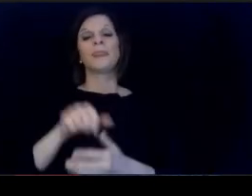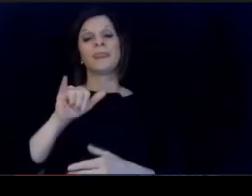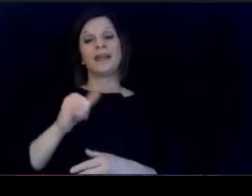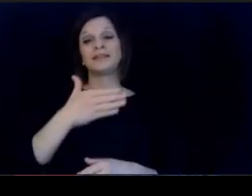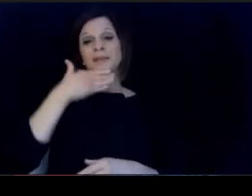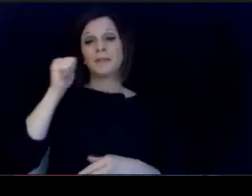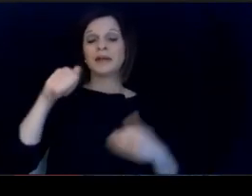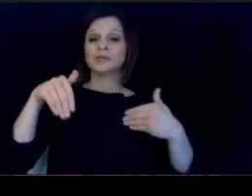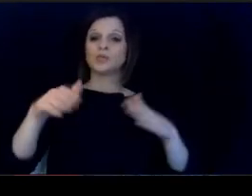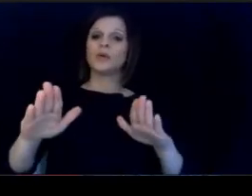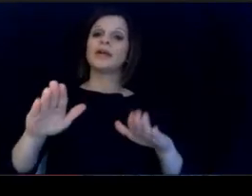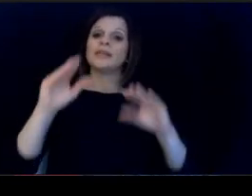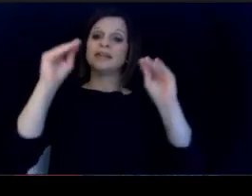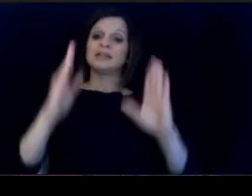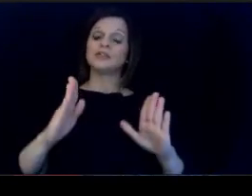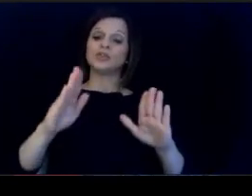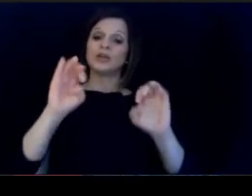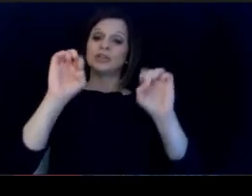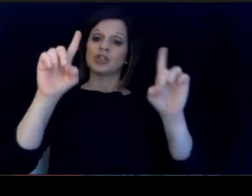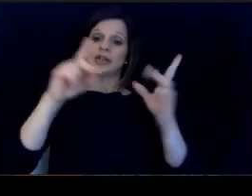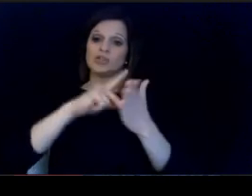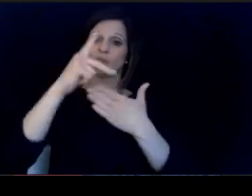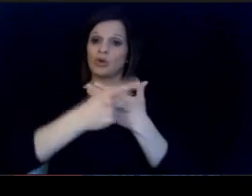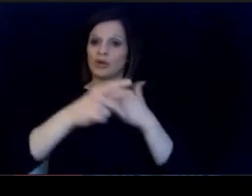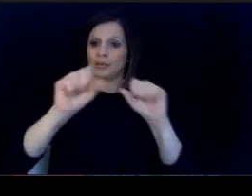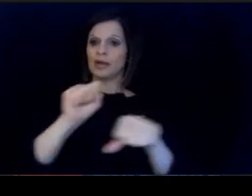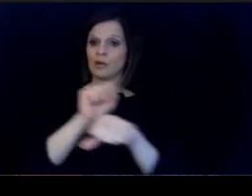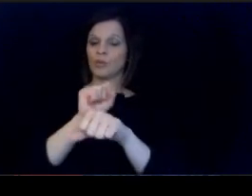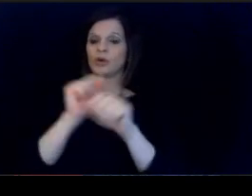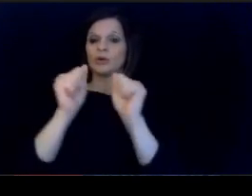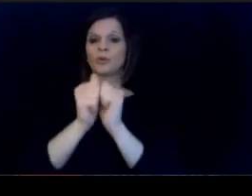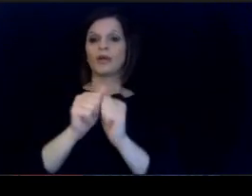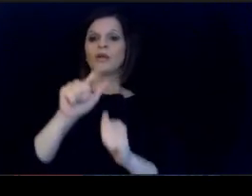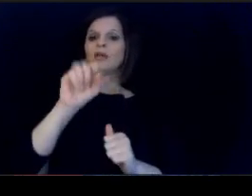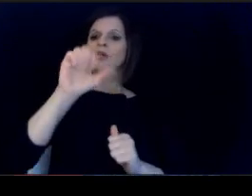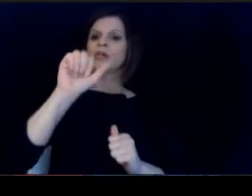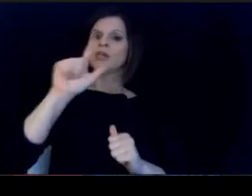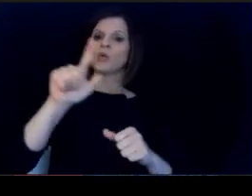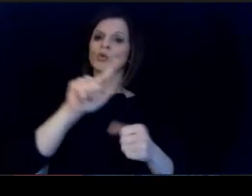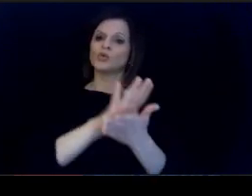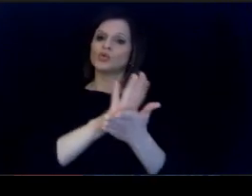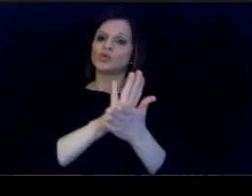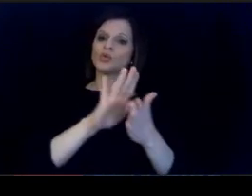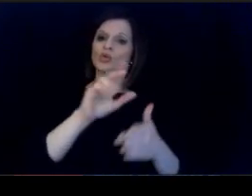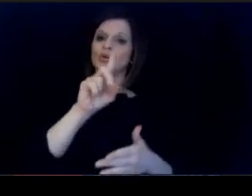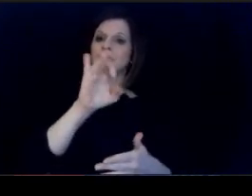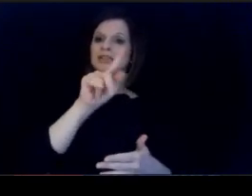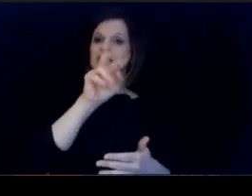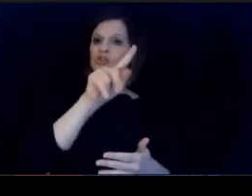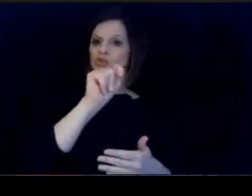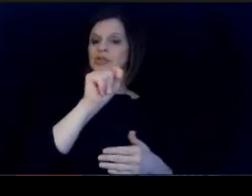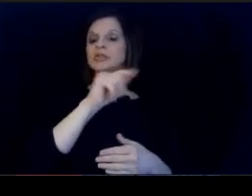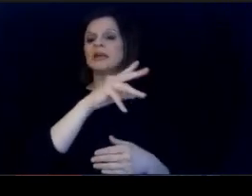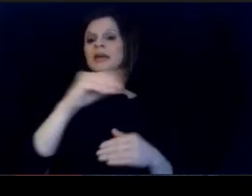teacher preparation programs will be able to work with local school. districts on. Get extending those programs into.